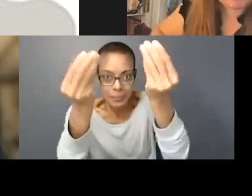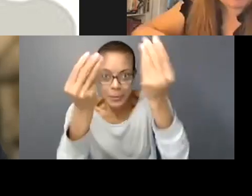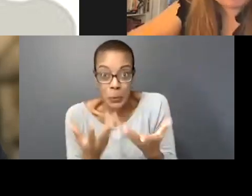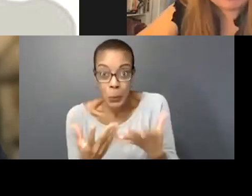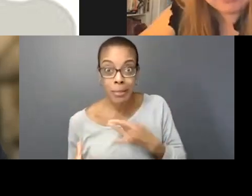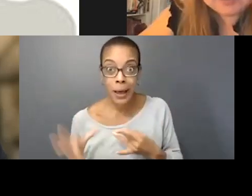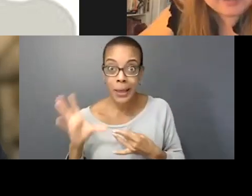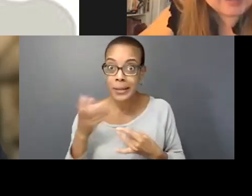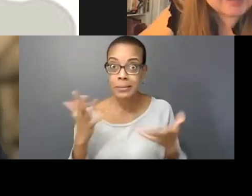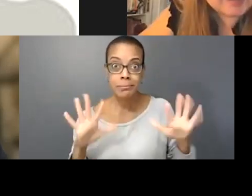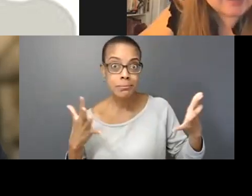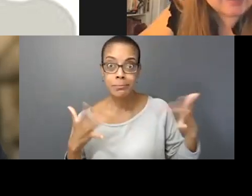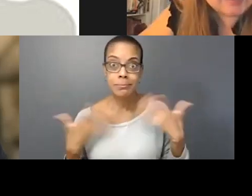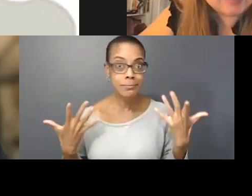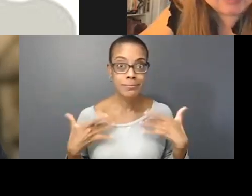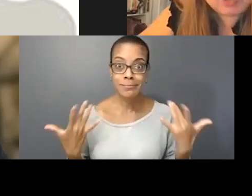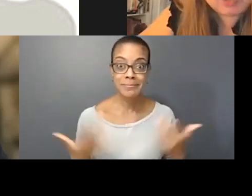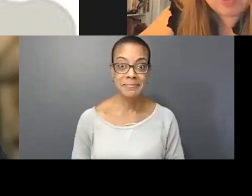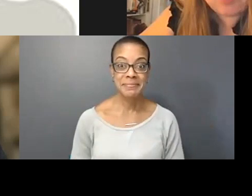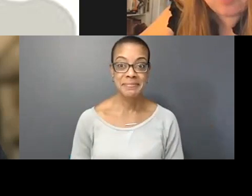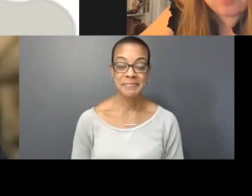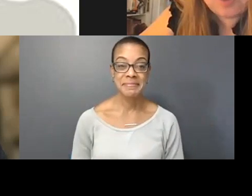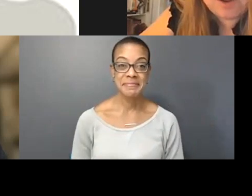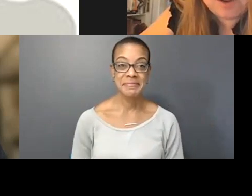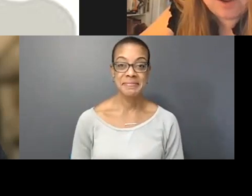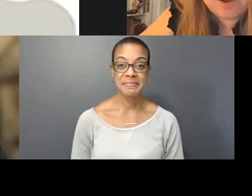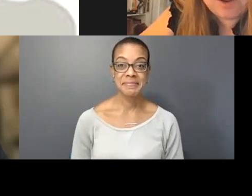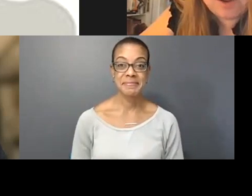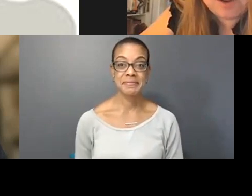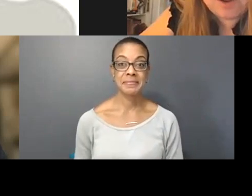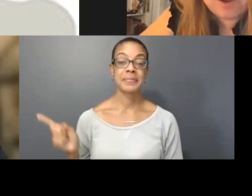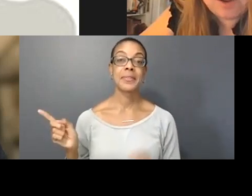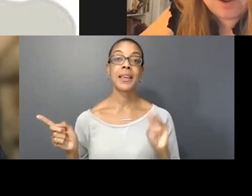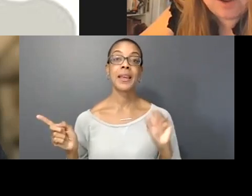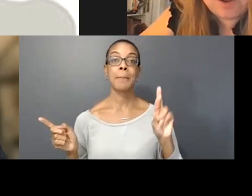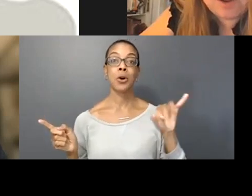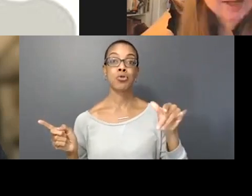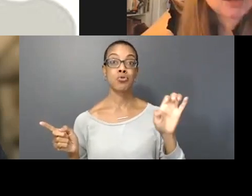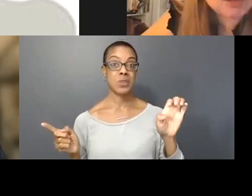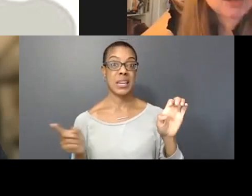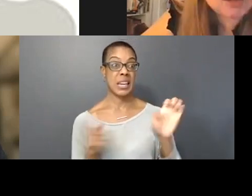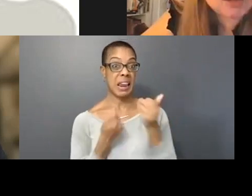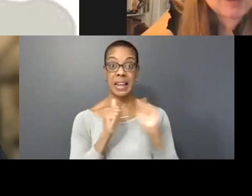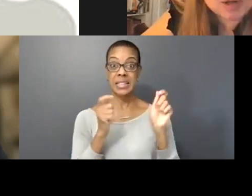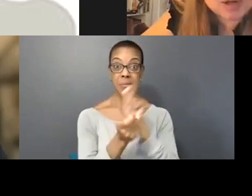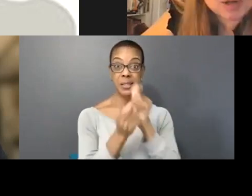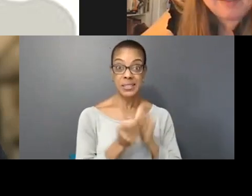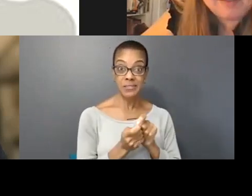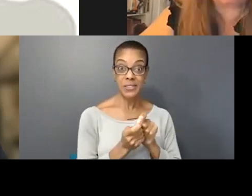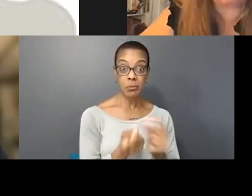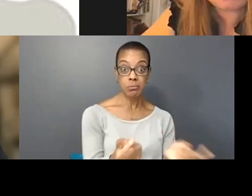So maybe if anyone has any specific reactions to the showing, this is a new showing